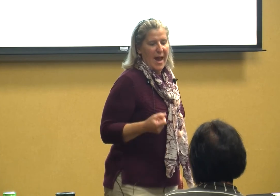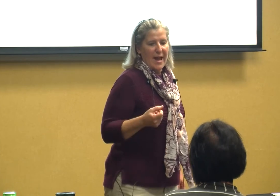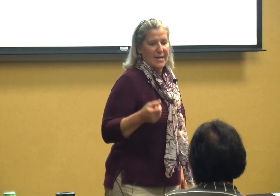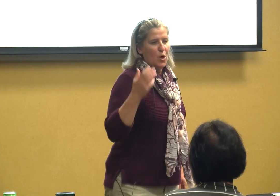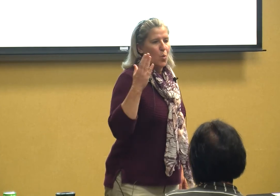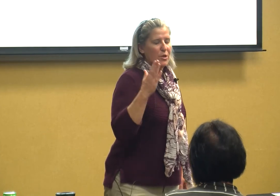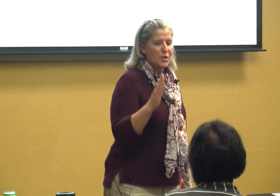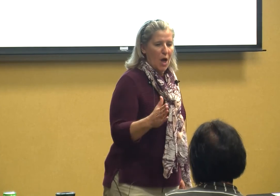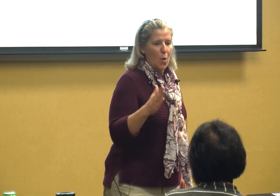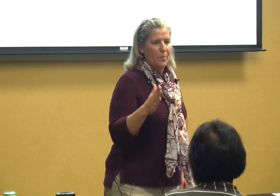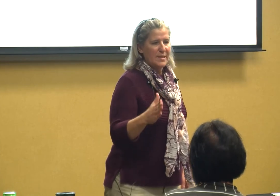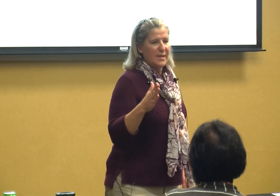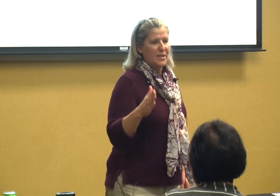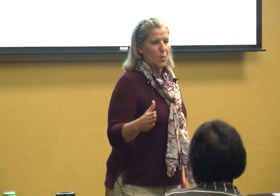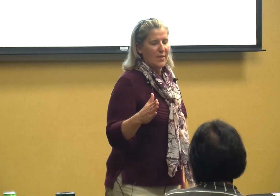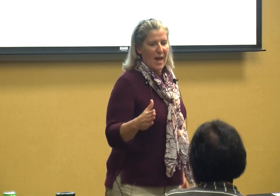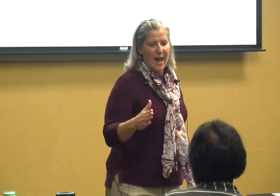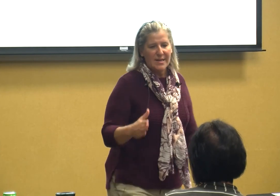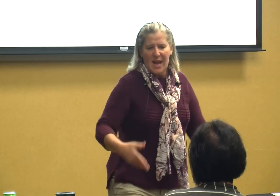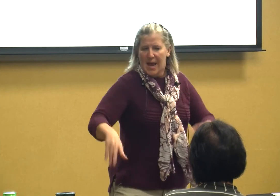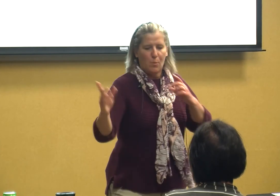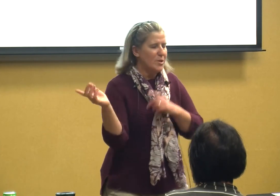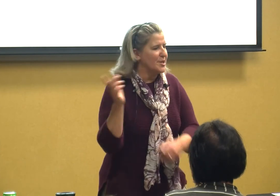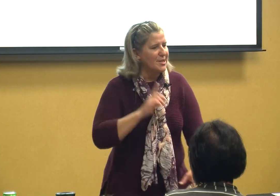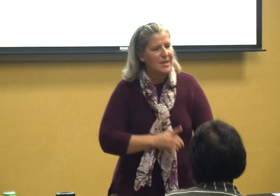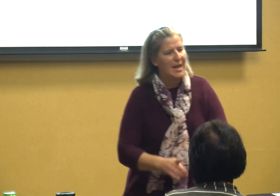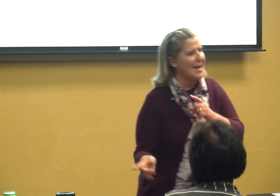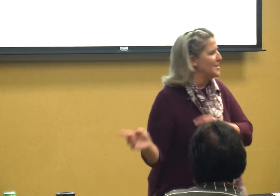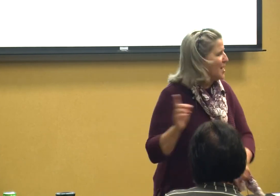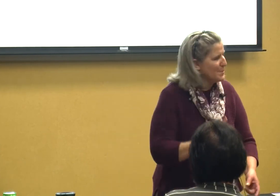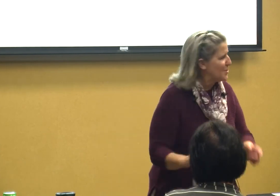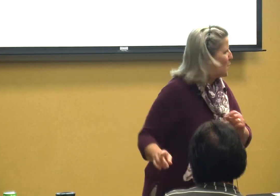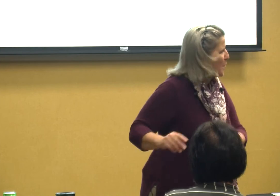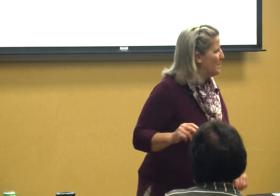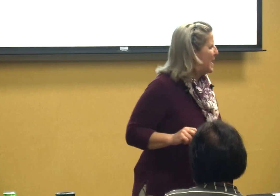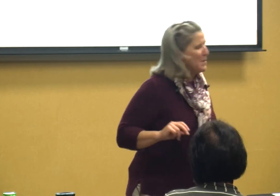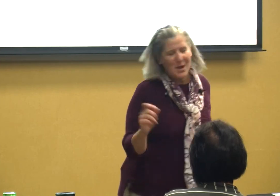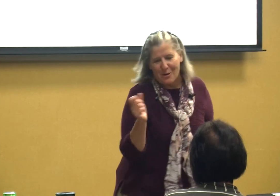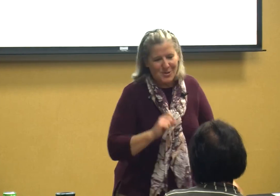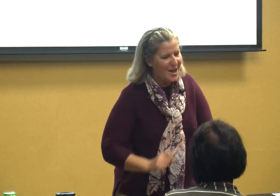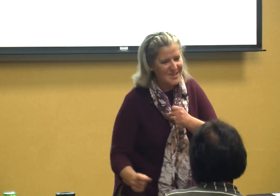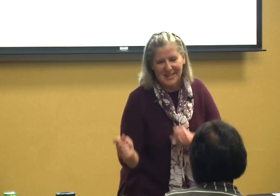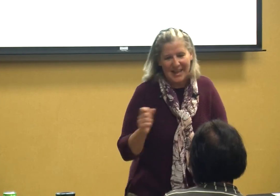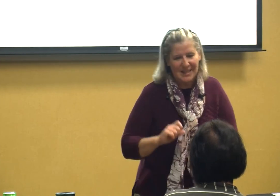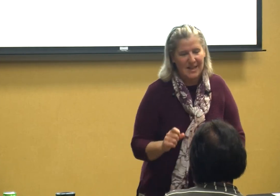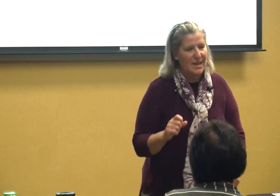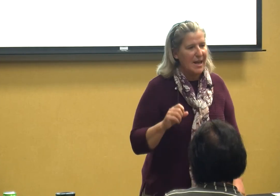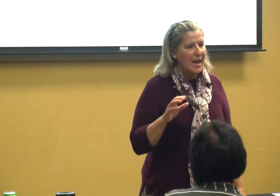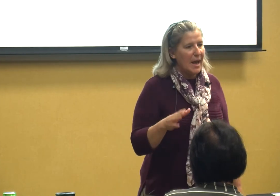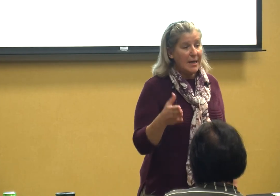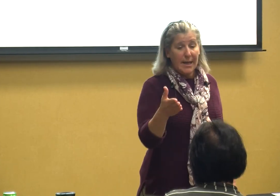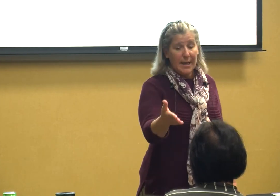we're so busy doing that and we're just teaching up a storm man we are just getting it and the kid